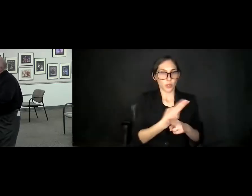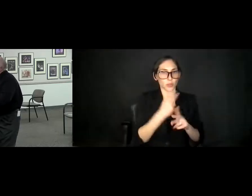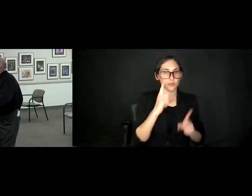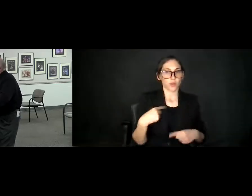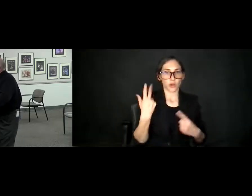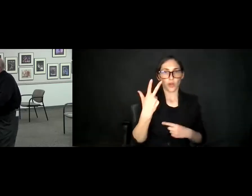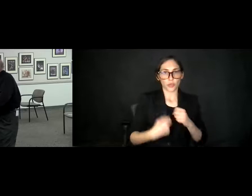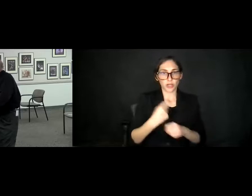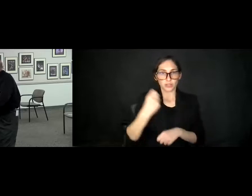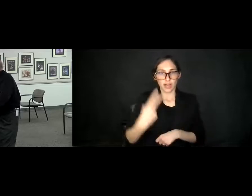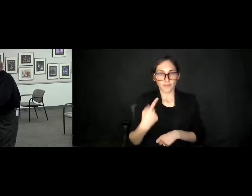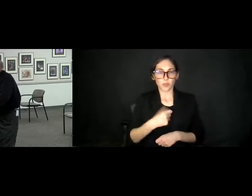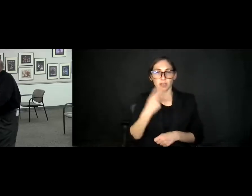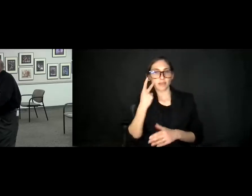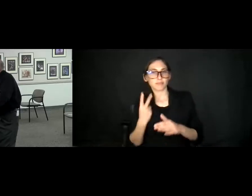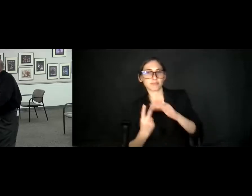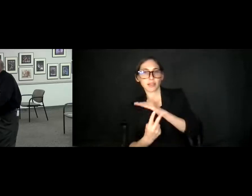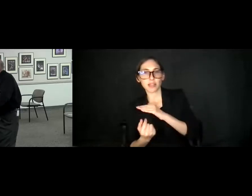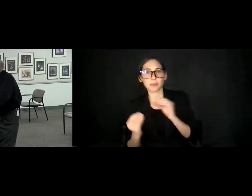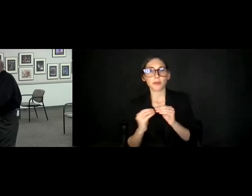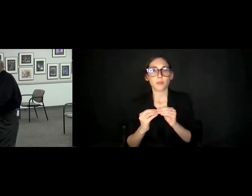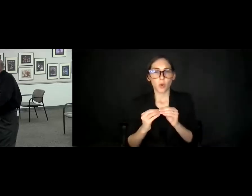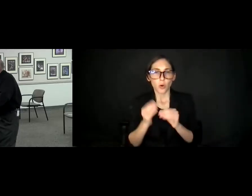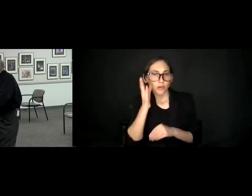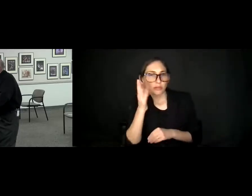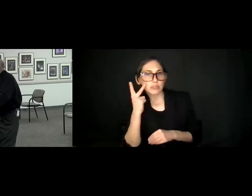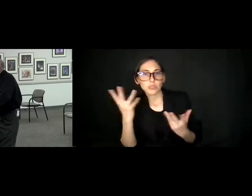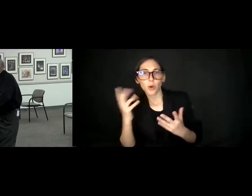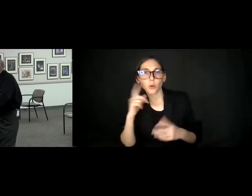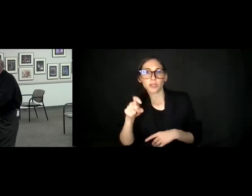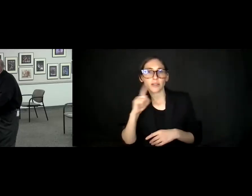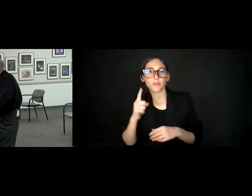We can project a little bit more of what we're going to need in the next year and a half, two years.